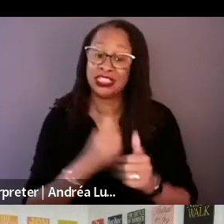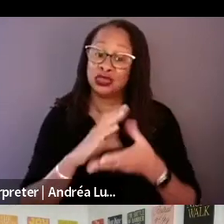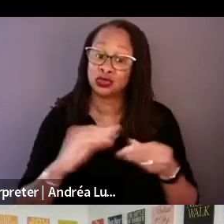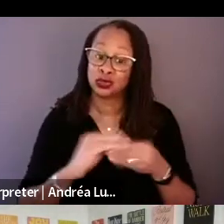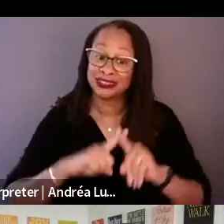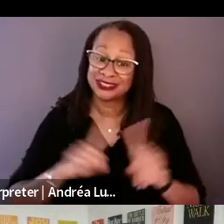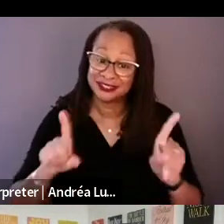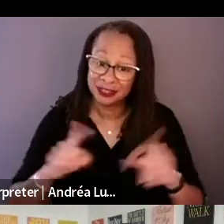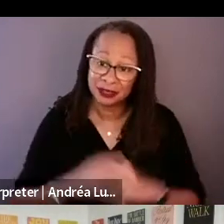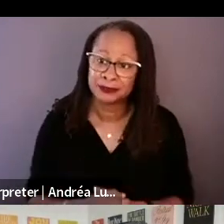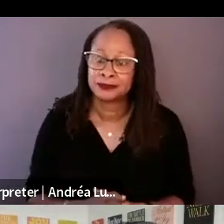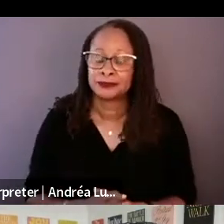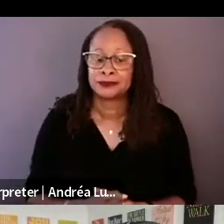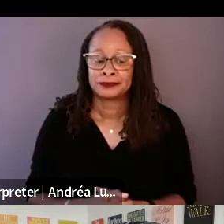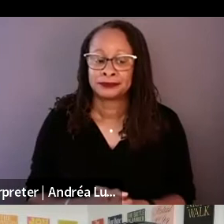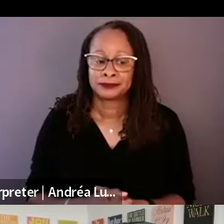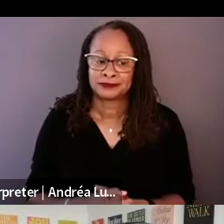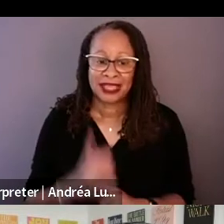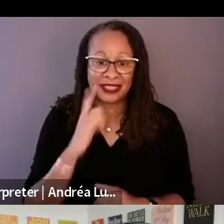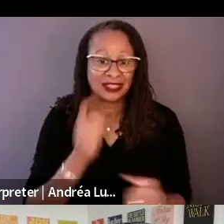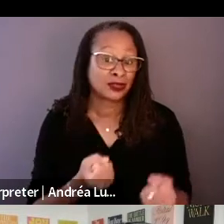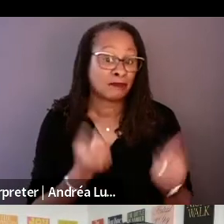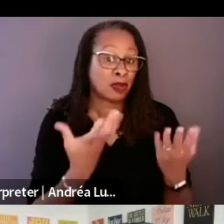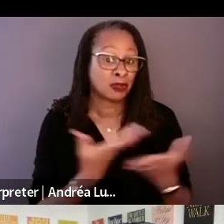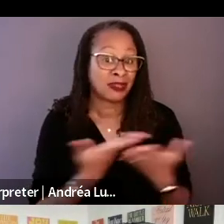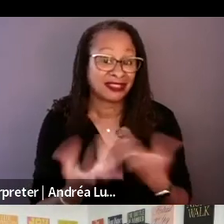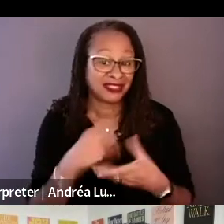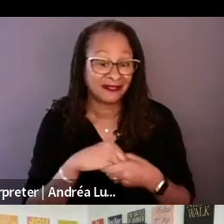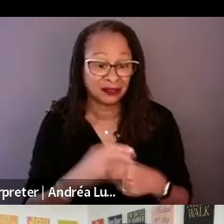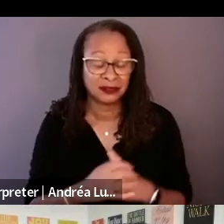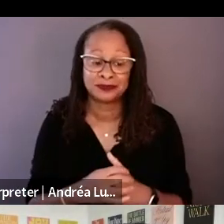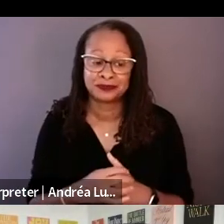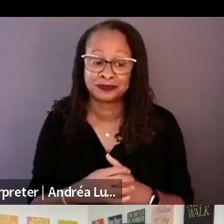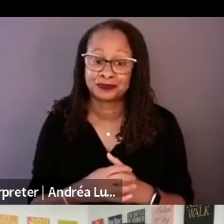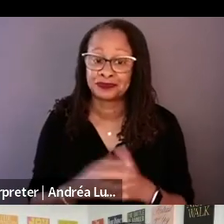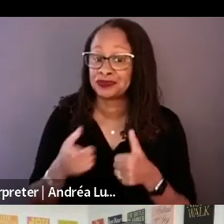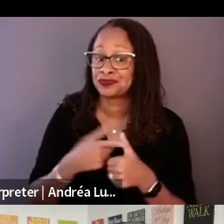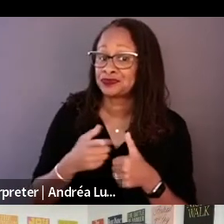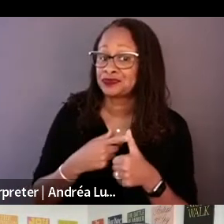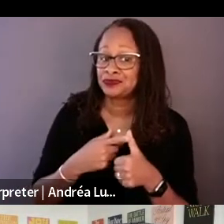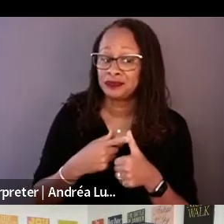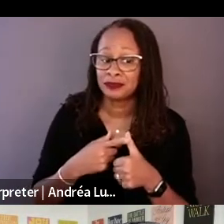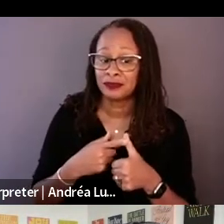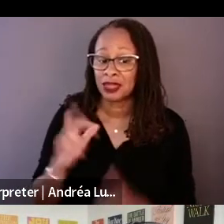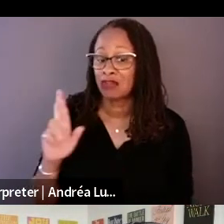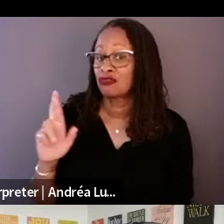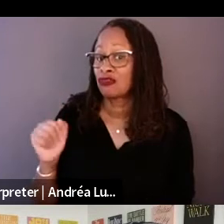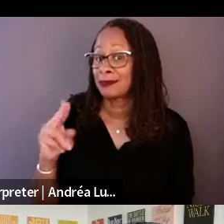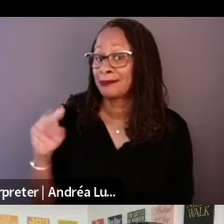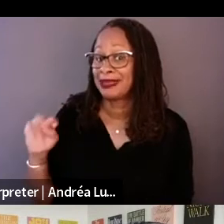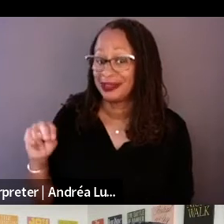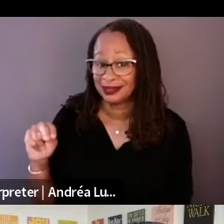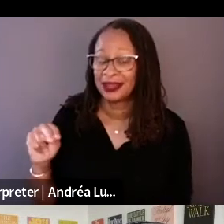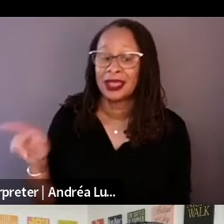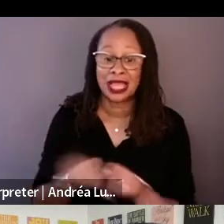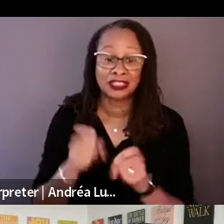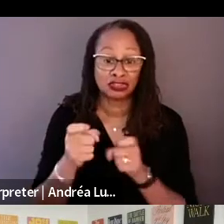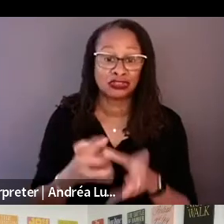the director and being in the room with them is them feeling comfortable with them probably knowing